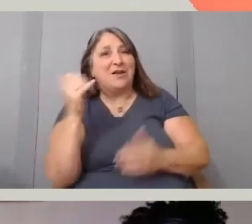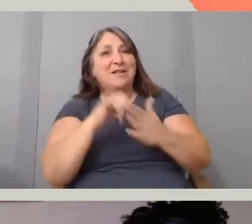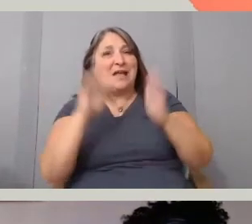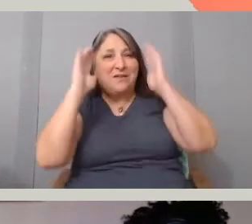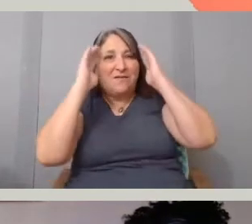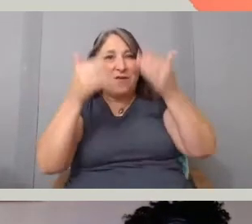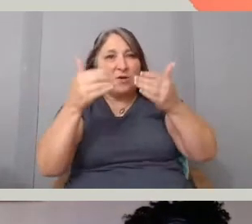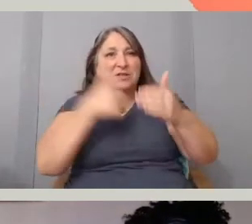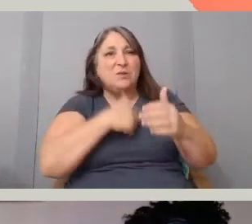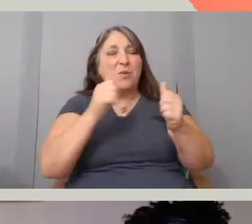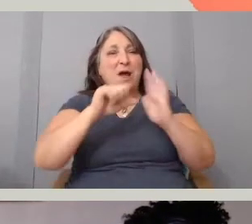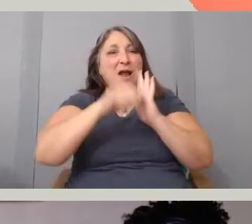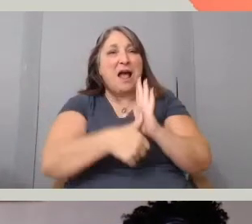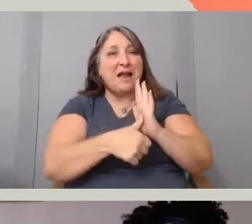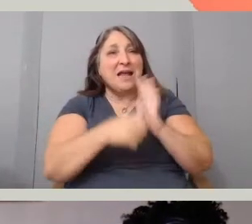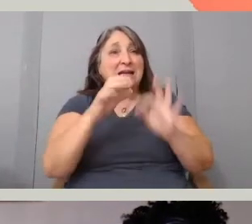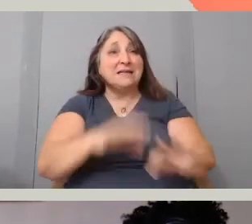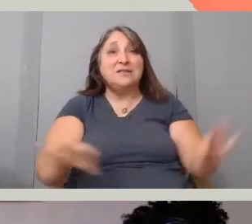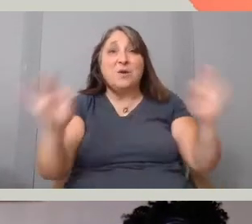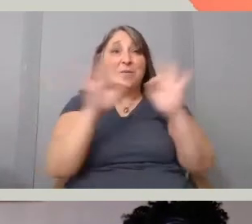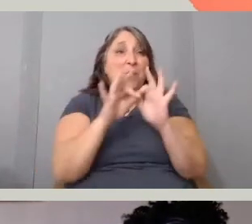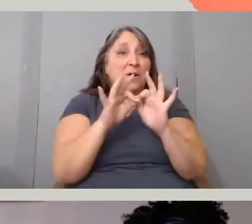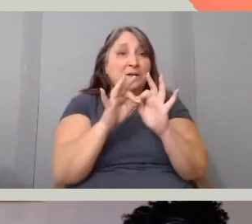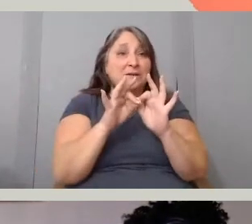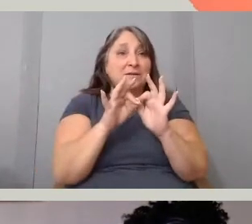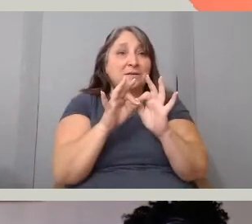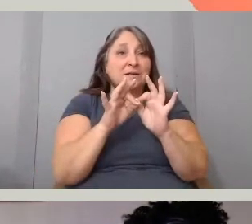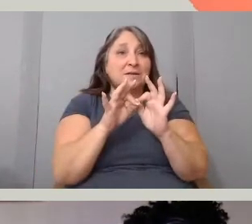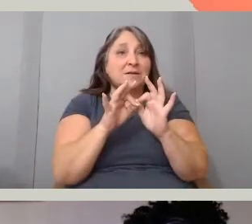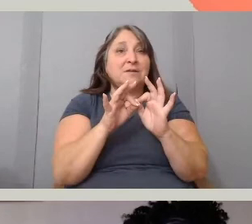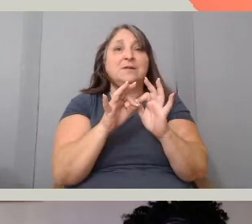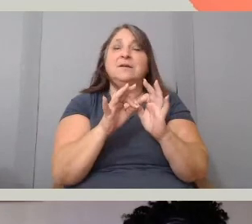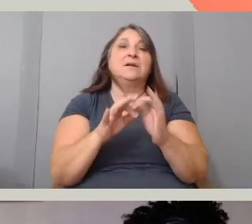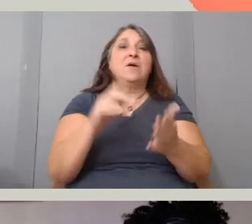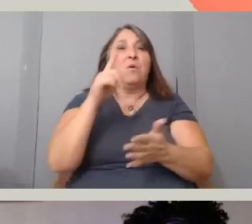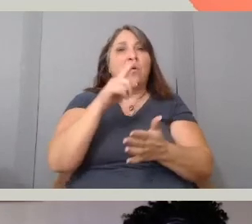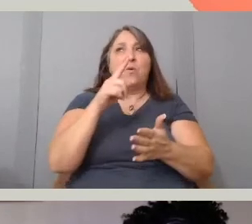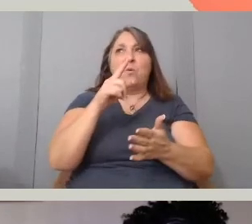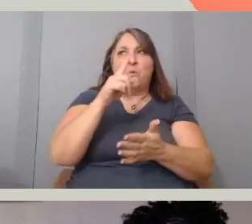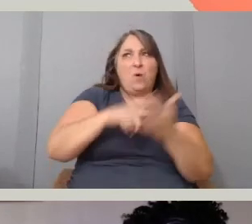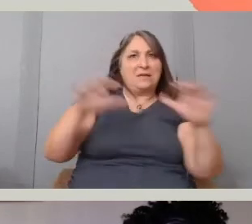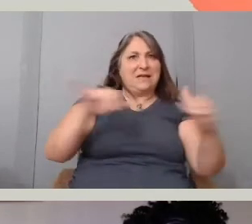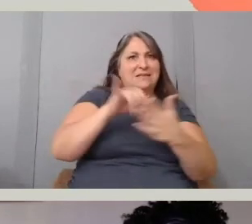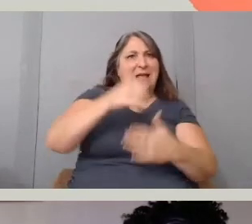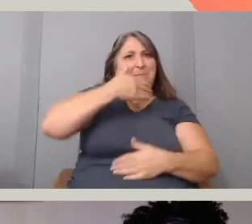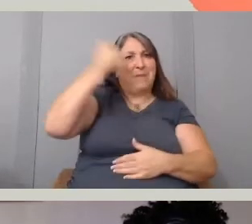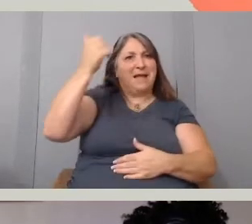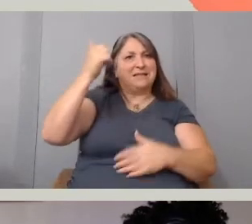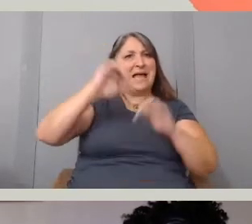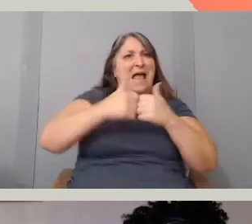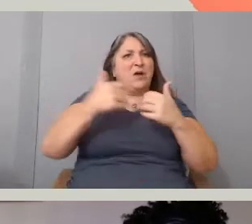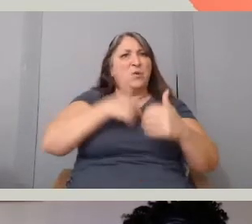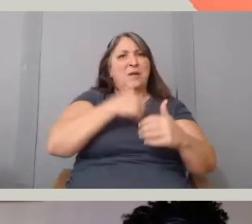And it's so important to them think, well, what does that best? How do we best communicate that? How do we best visualize that?